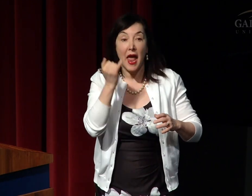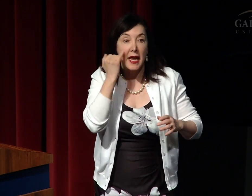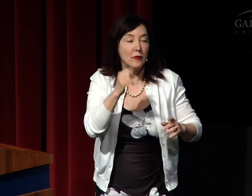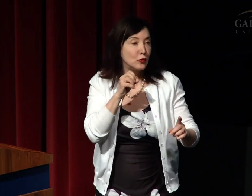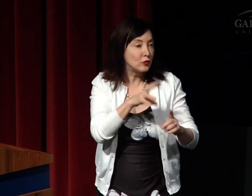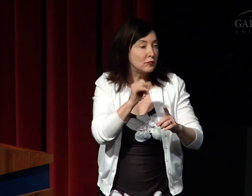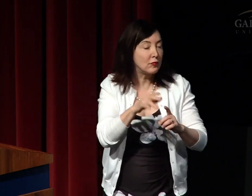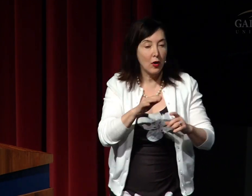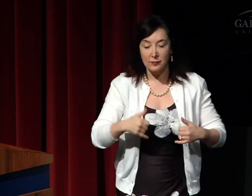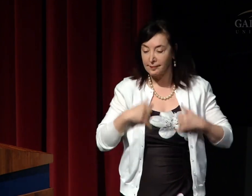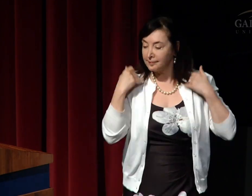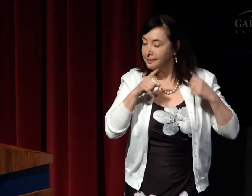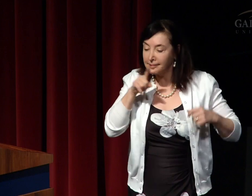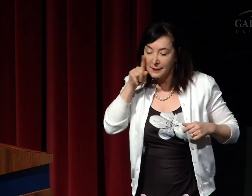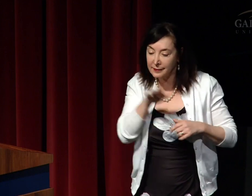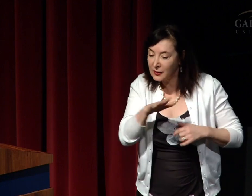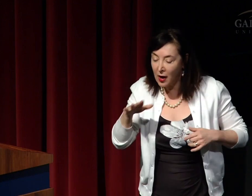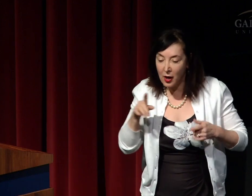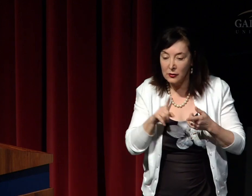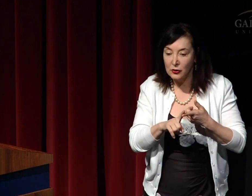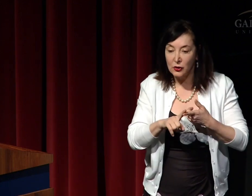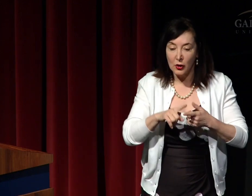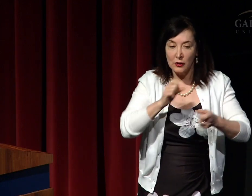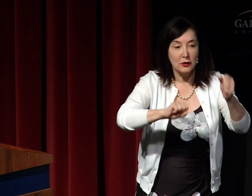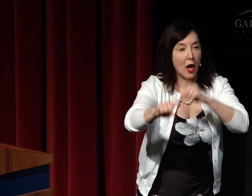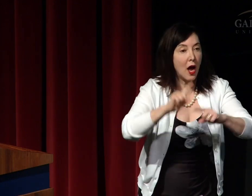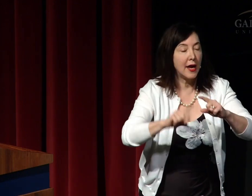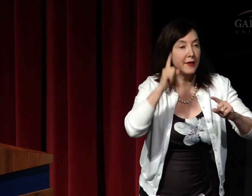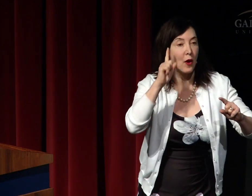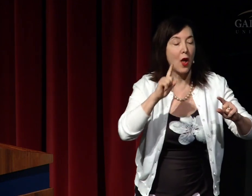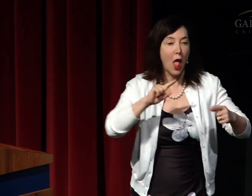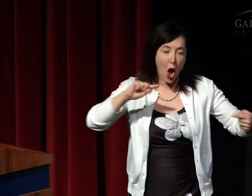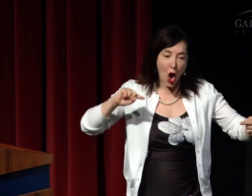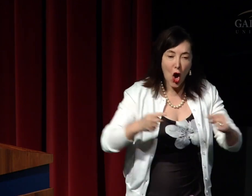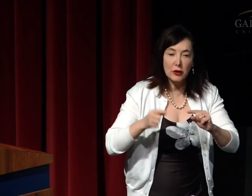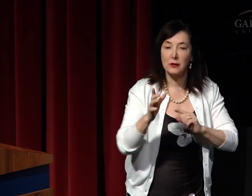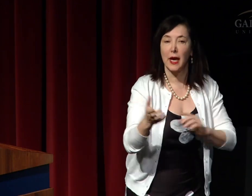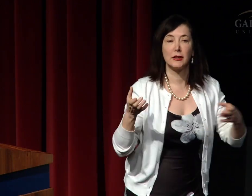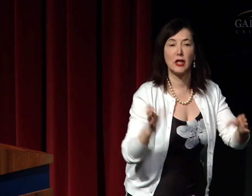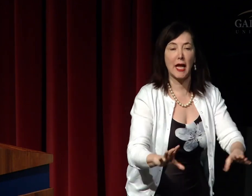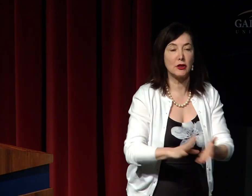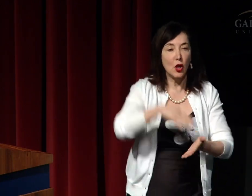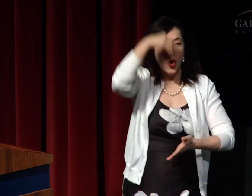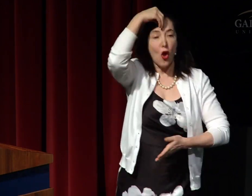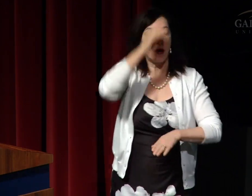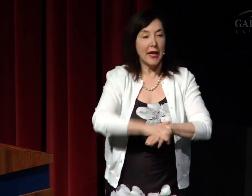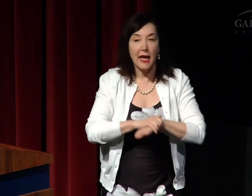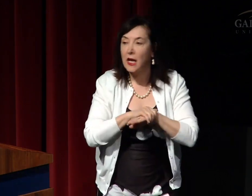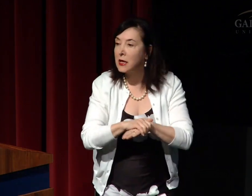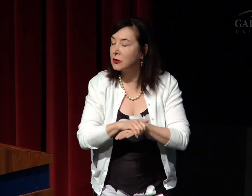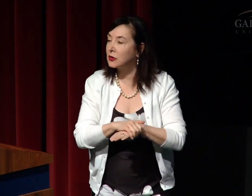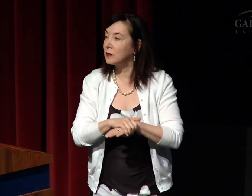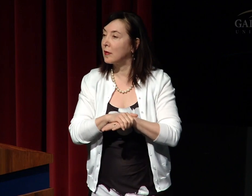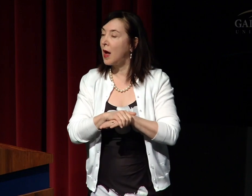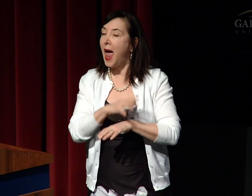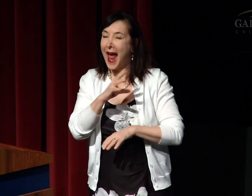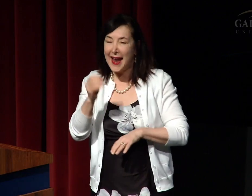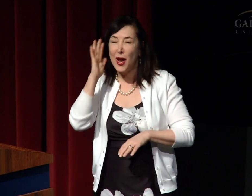to speech, and if a child learns to sign this will impair their chances of learning English, and that